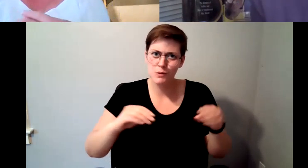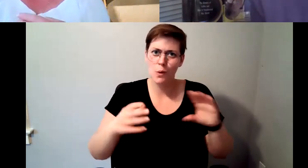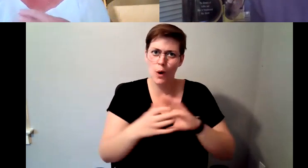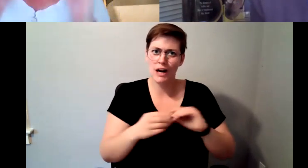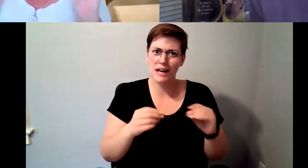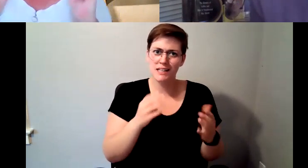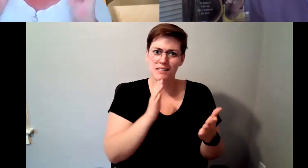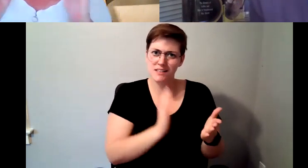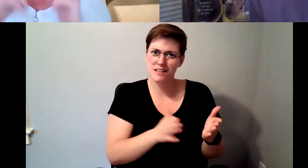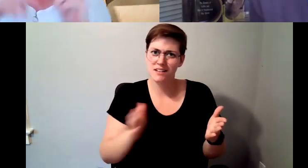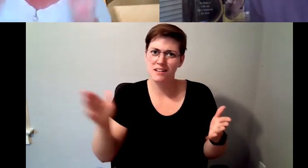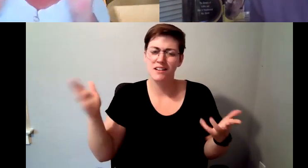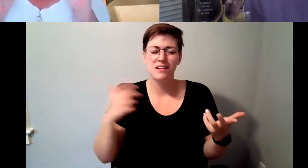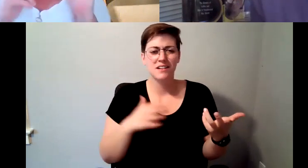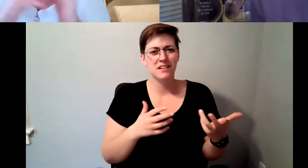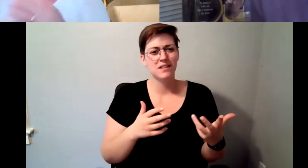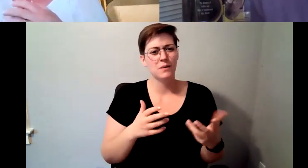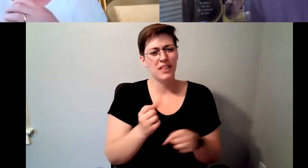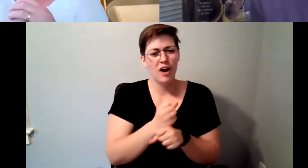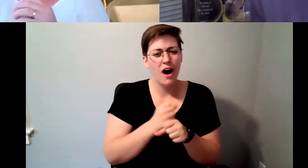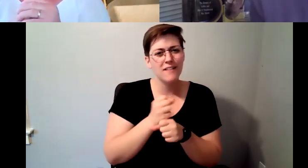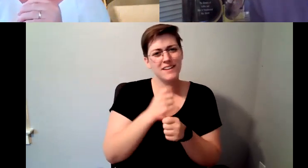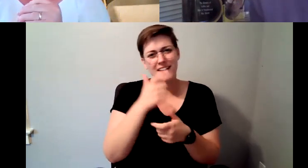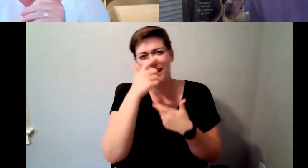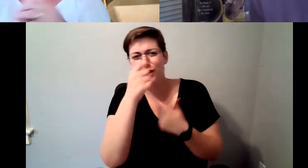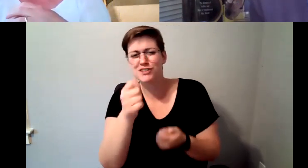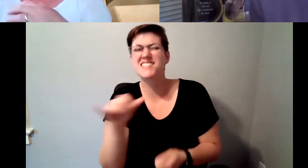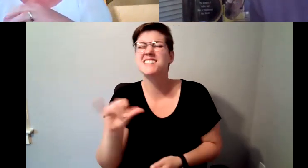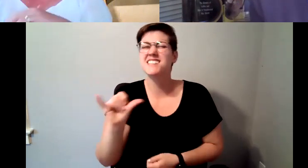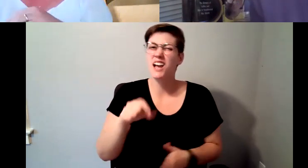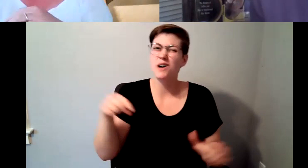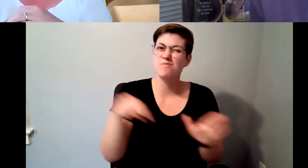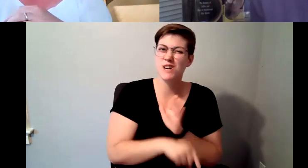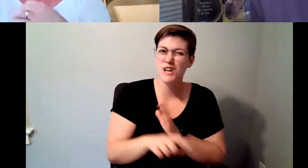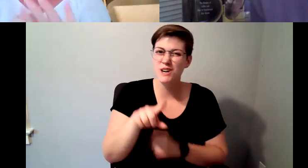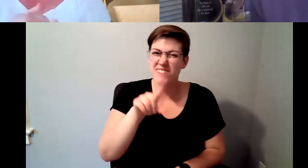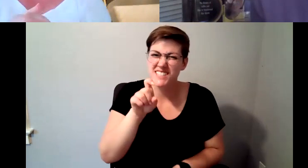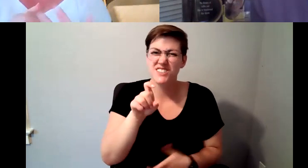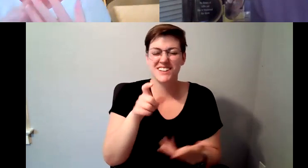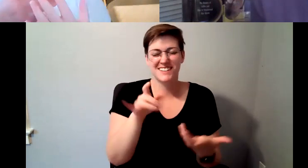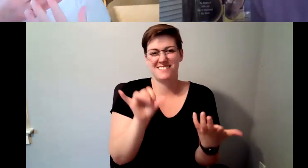Kelly Redder: intrigue murder mystery, you know that kind of thing and history of coffee